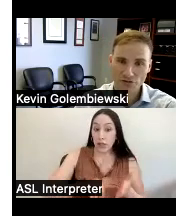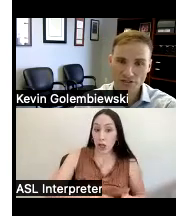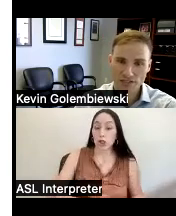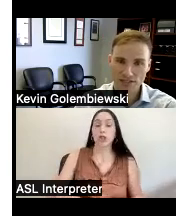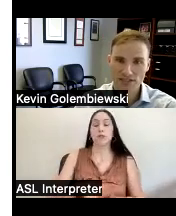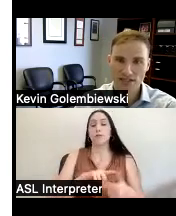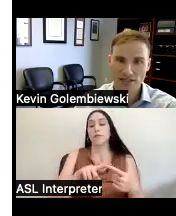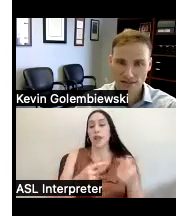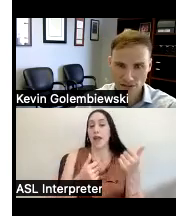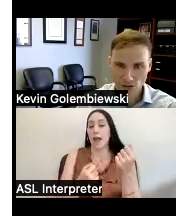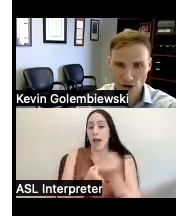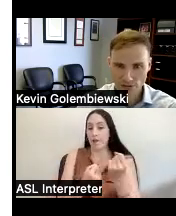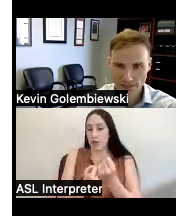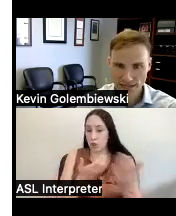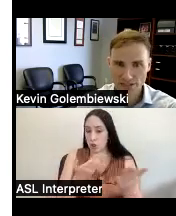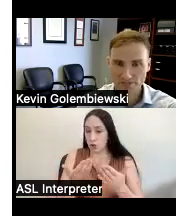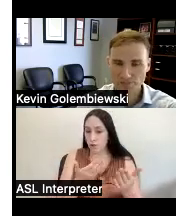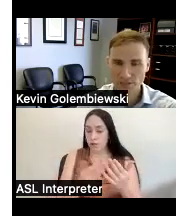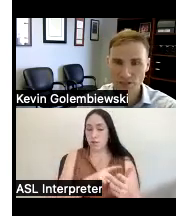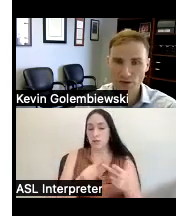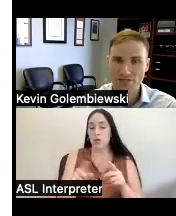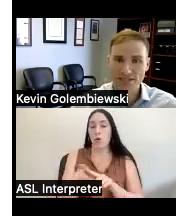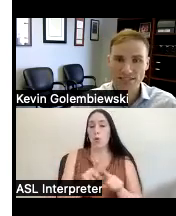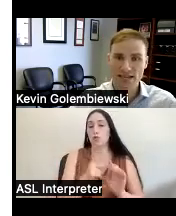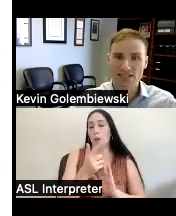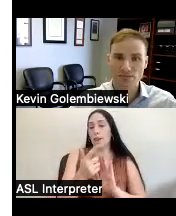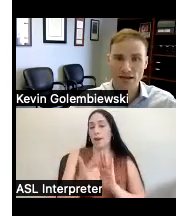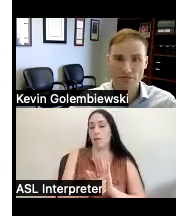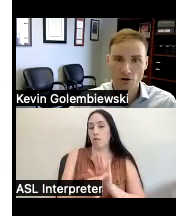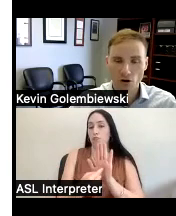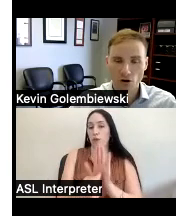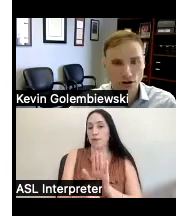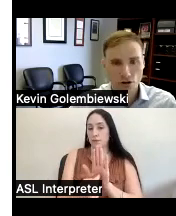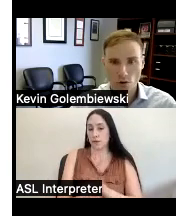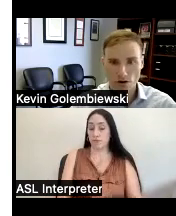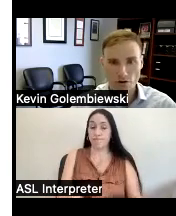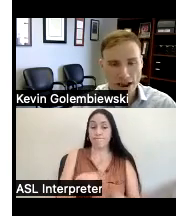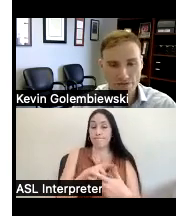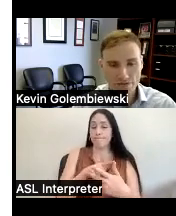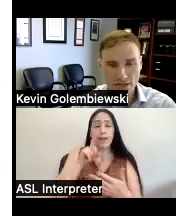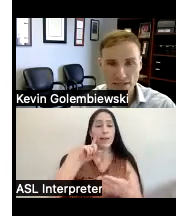services and legal representation and so an investigation might involve one of our Advocates